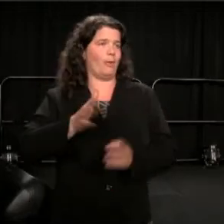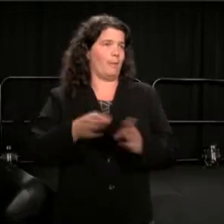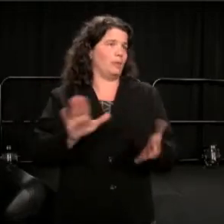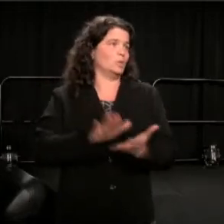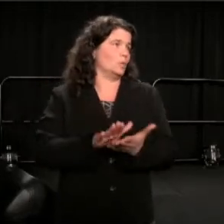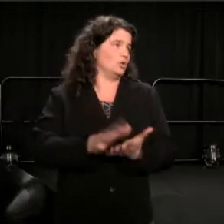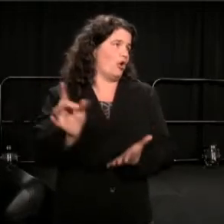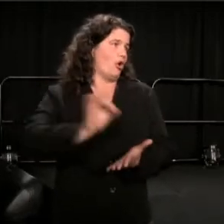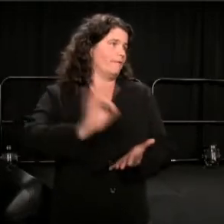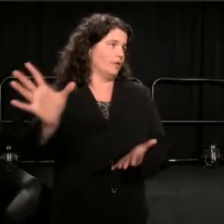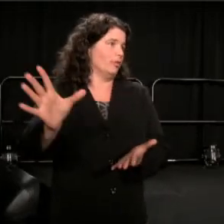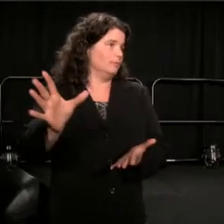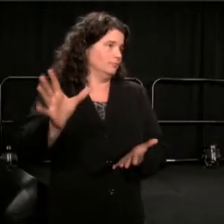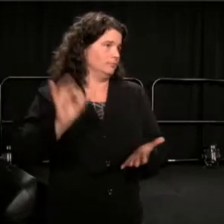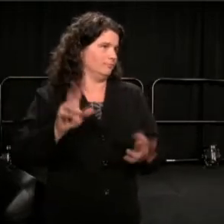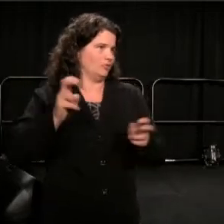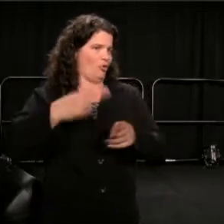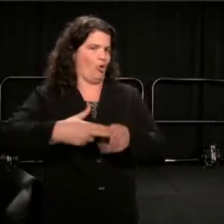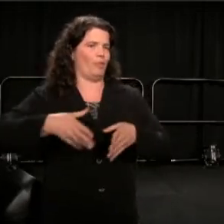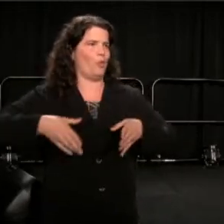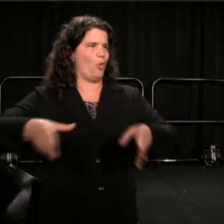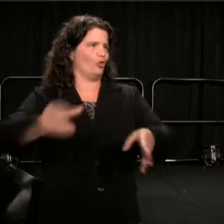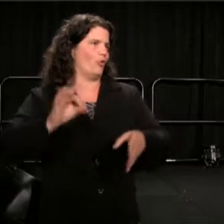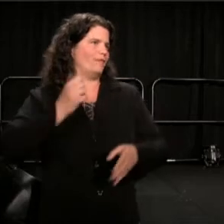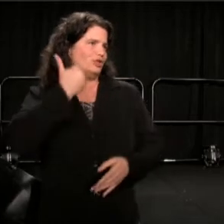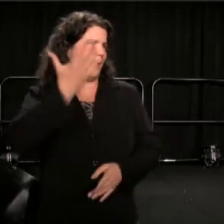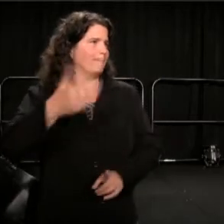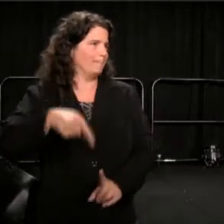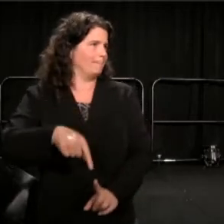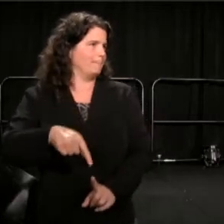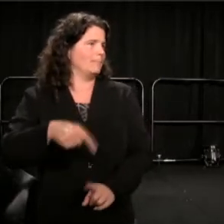I have done 240 interviews.